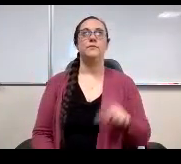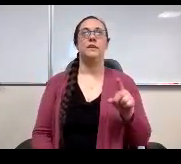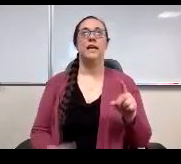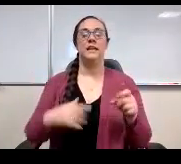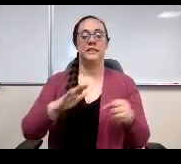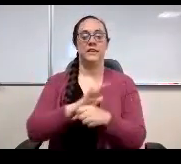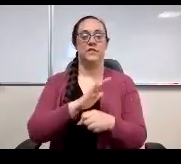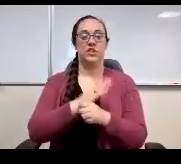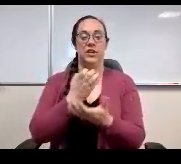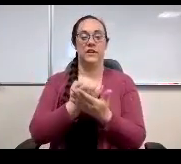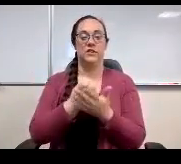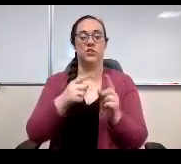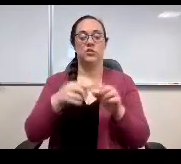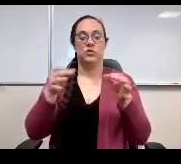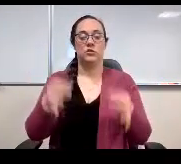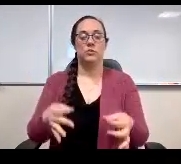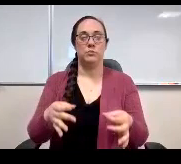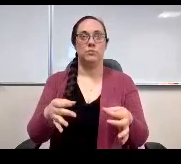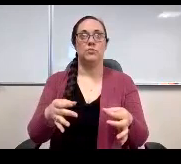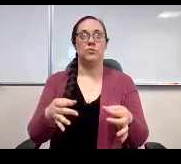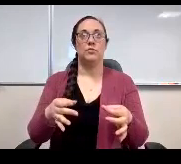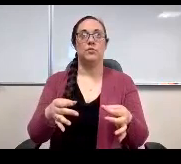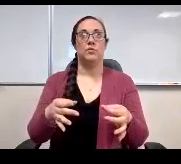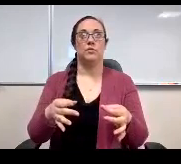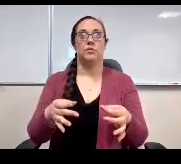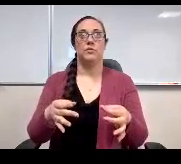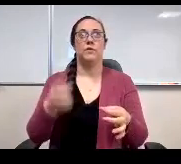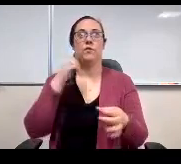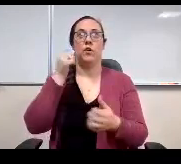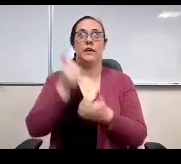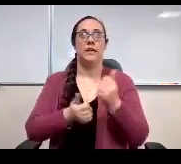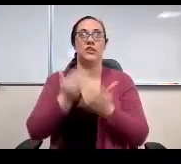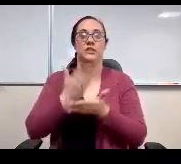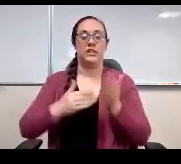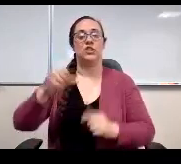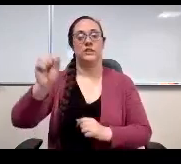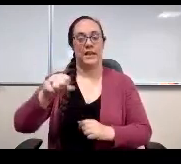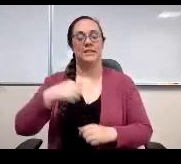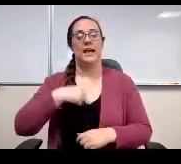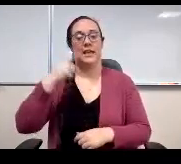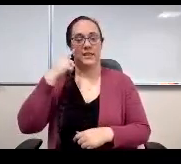to determine compliance for each section? Yes, I think we've really been in compliance. Thank you, Mr. Lundberg,